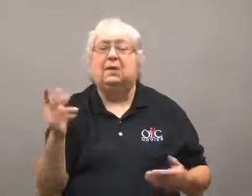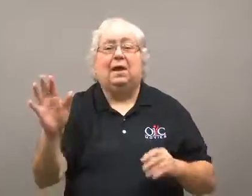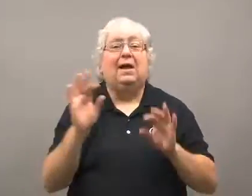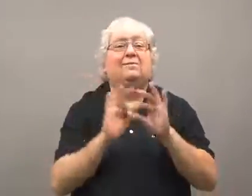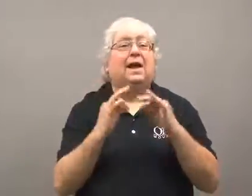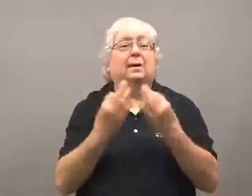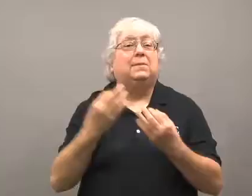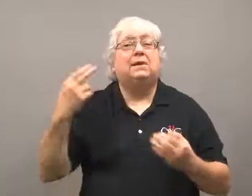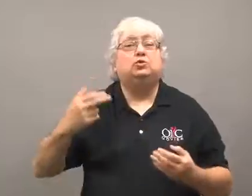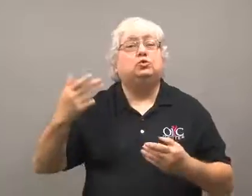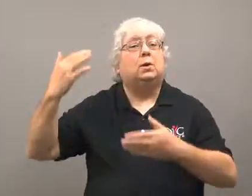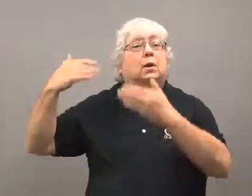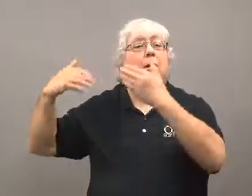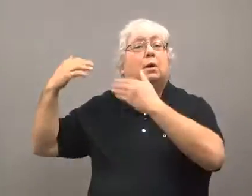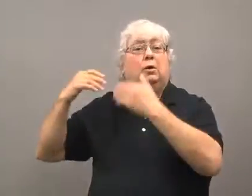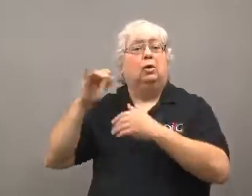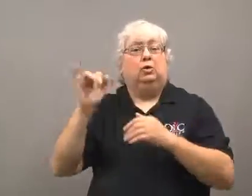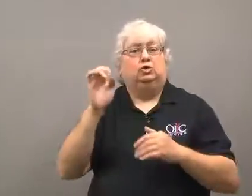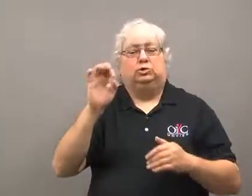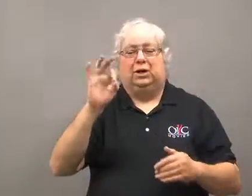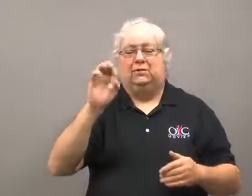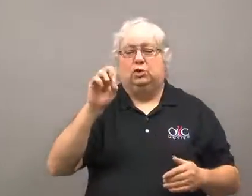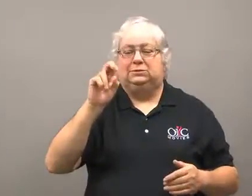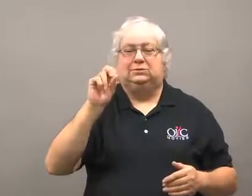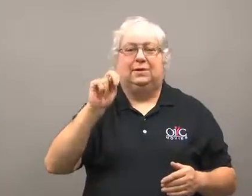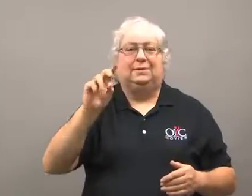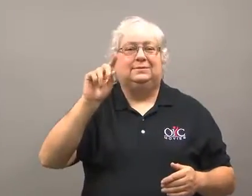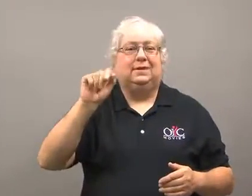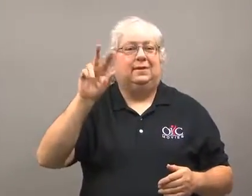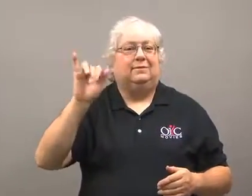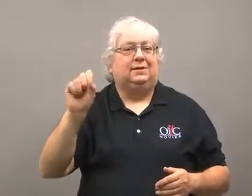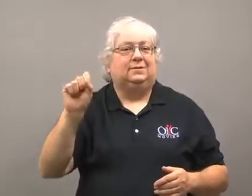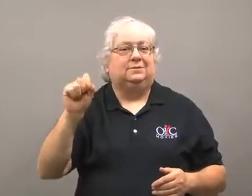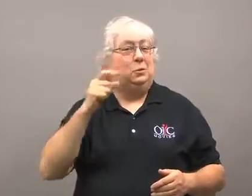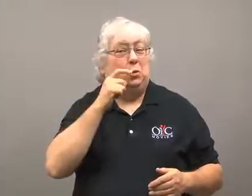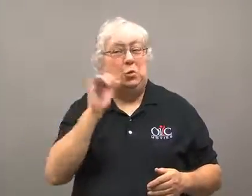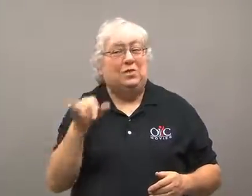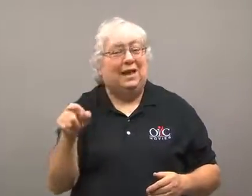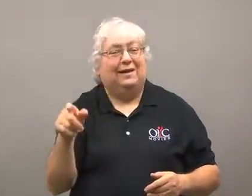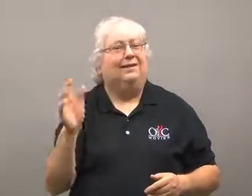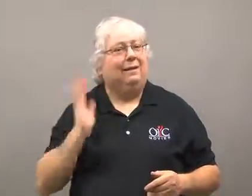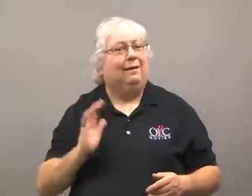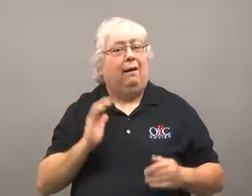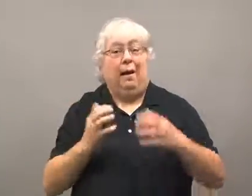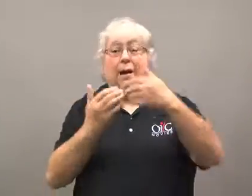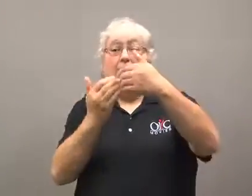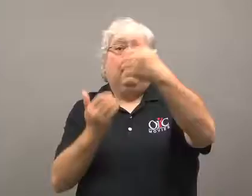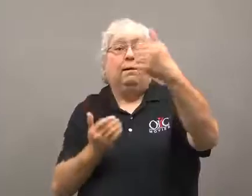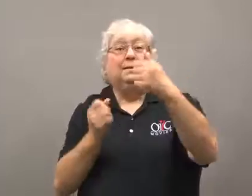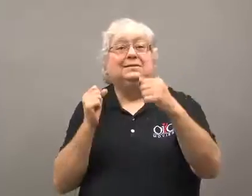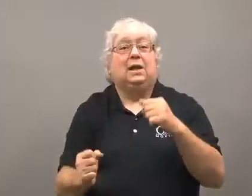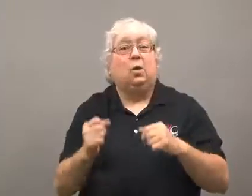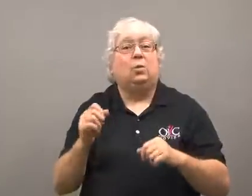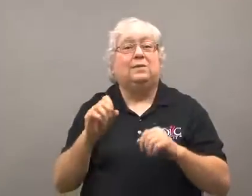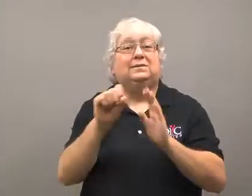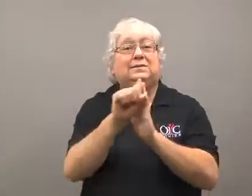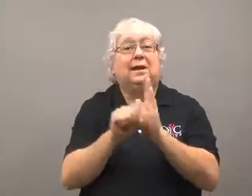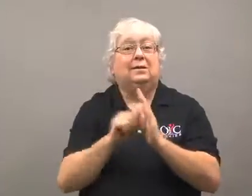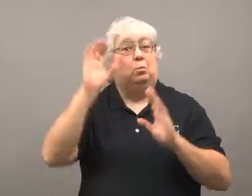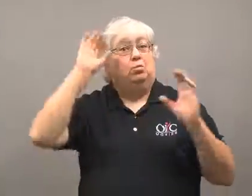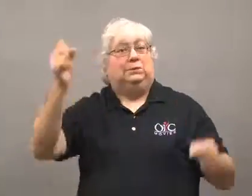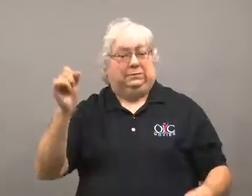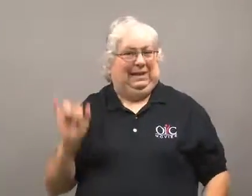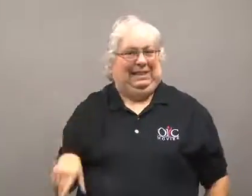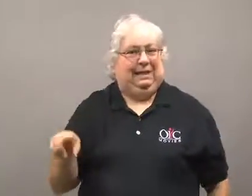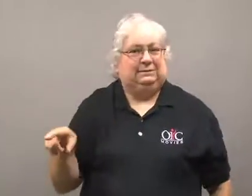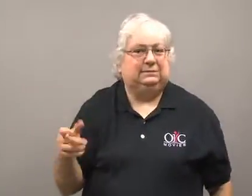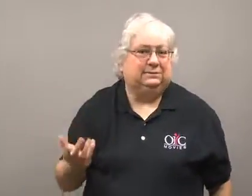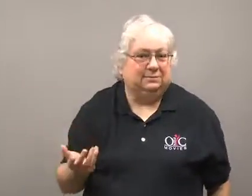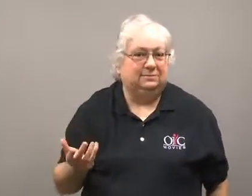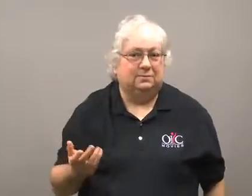Her ancestor is Jefferson Davis, who was president of the Confederacy.